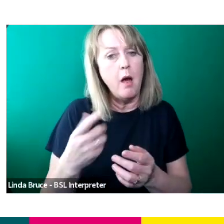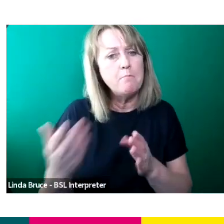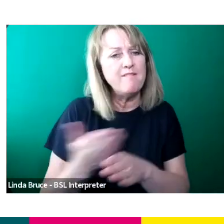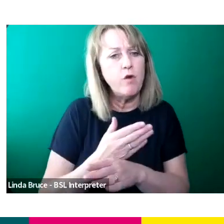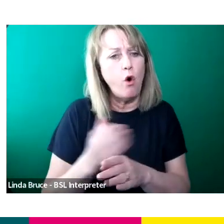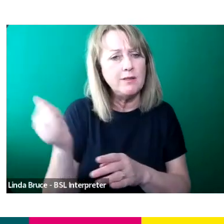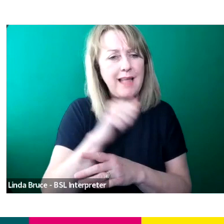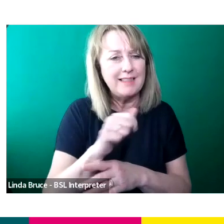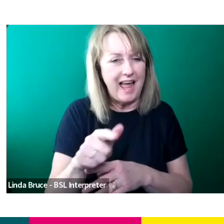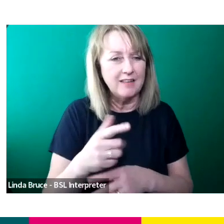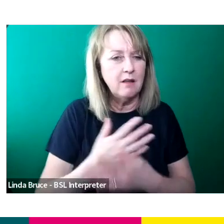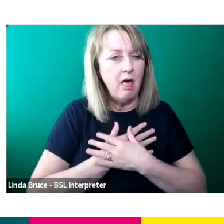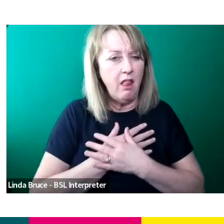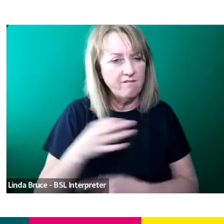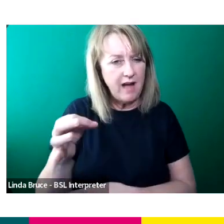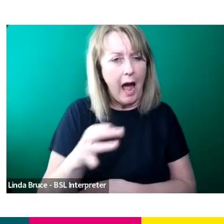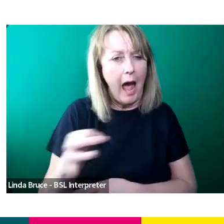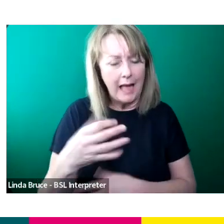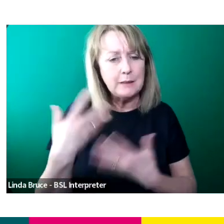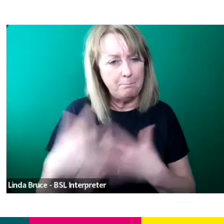I did quite a few series of that as well.